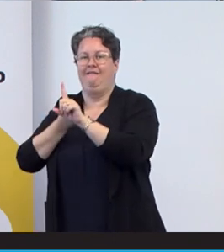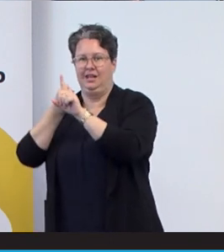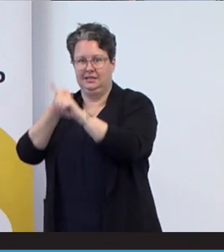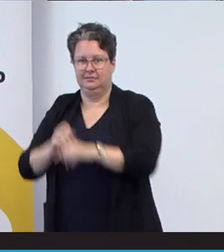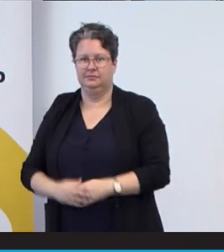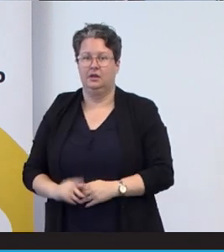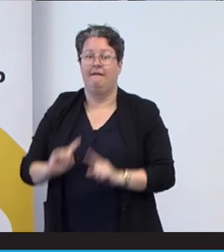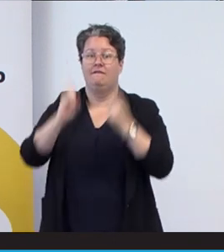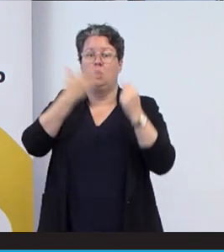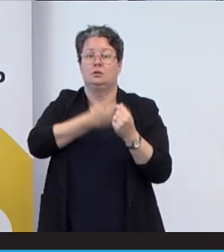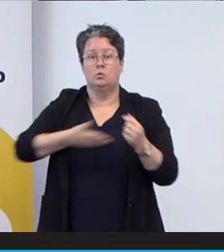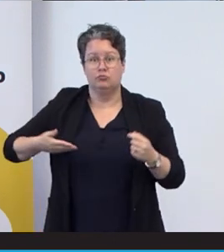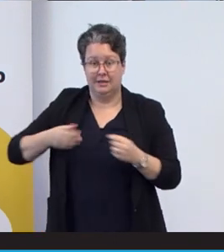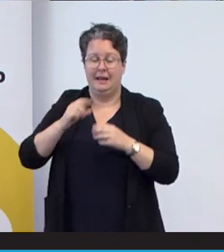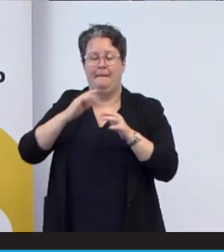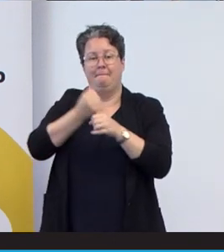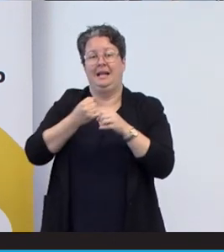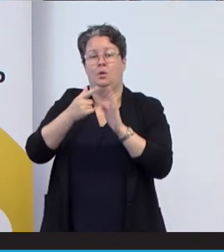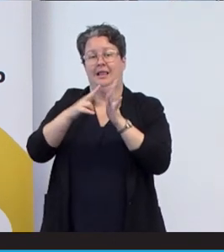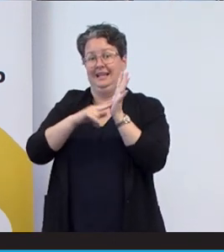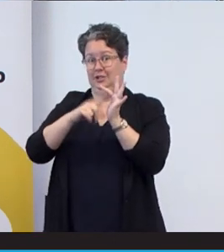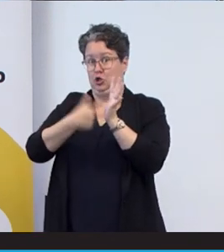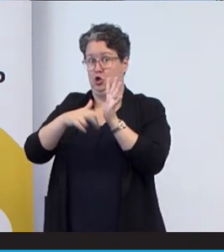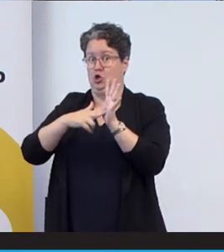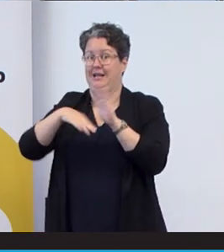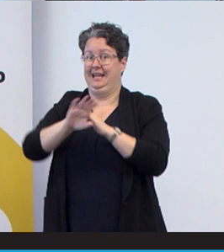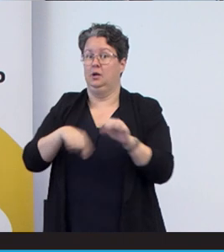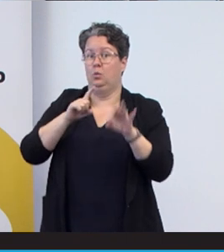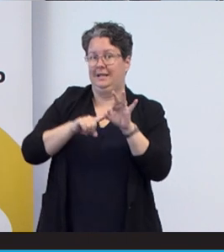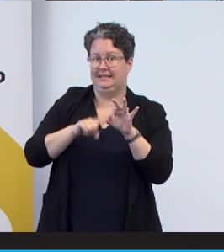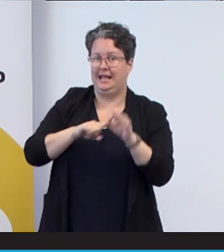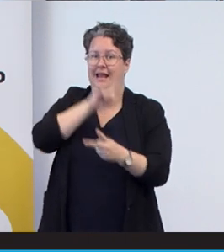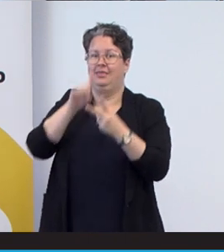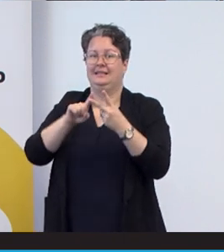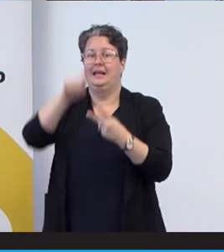quadriplegic medical intern in Queensland and the second person to graduate medical school